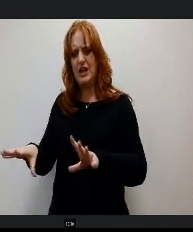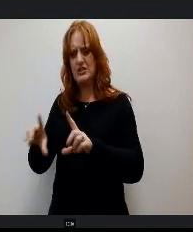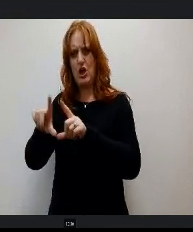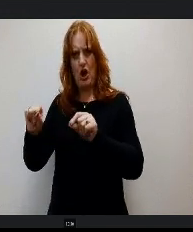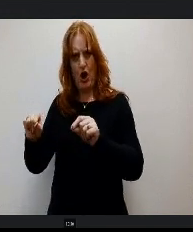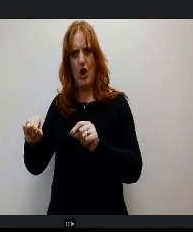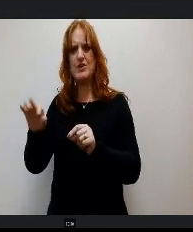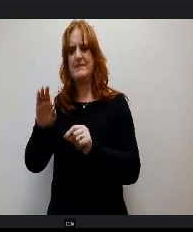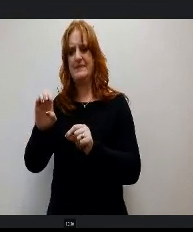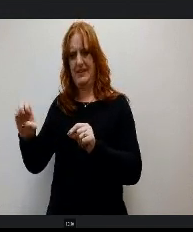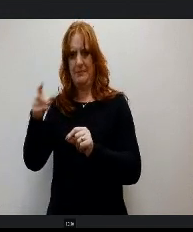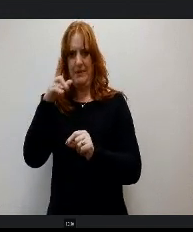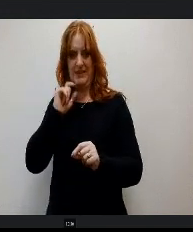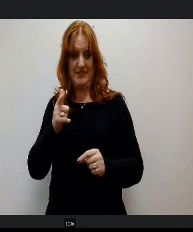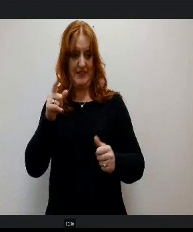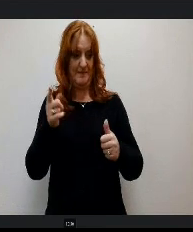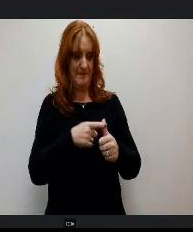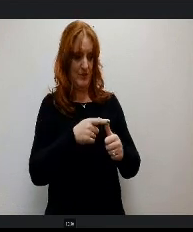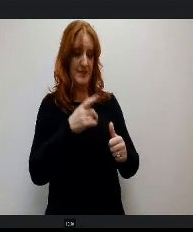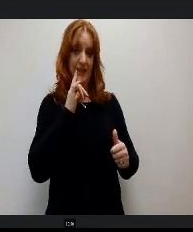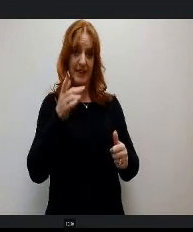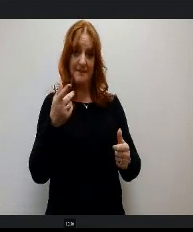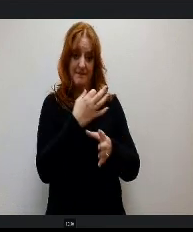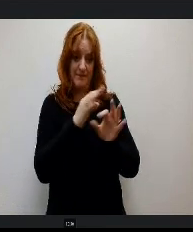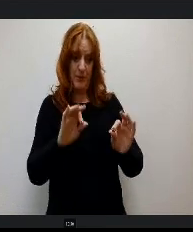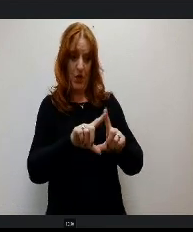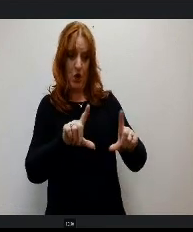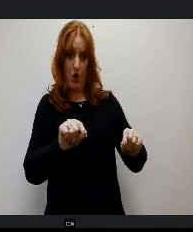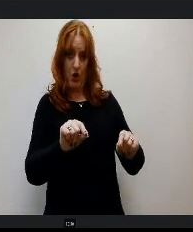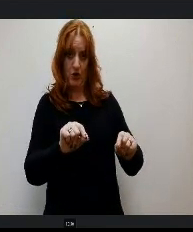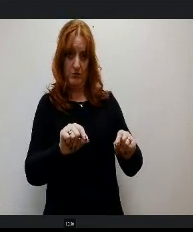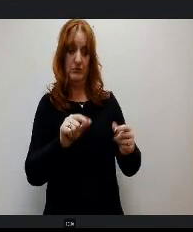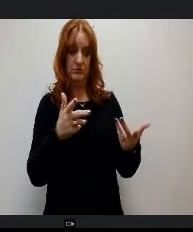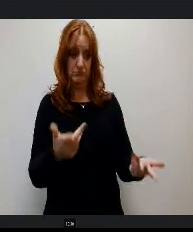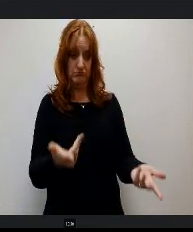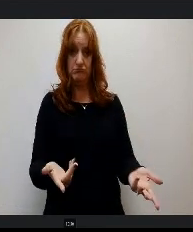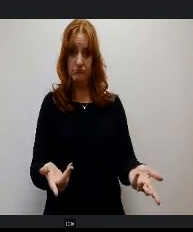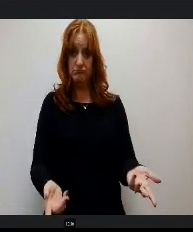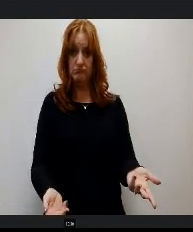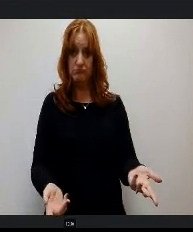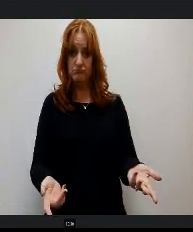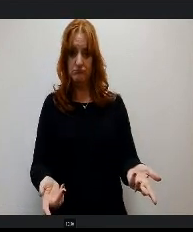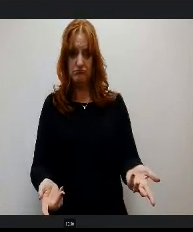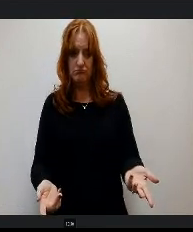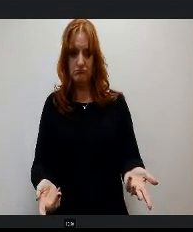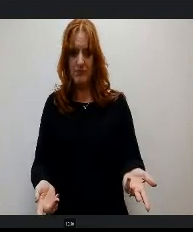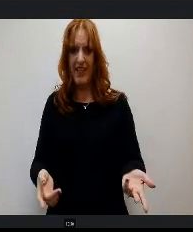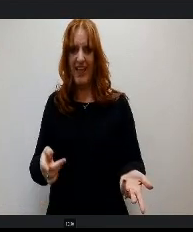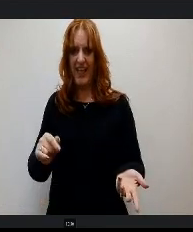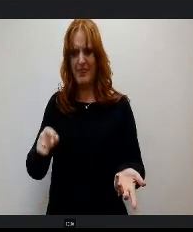first card is lost, so they get one freebie and is it charged to the student or the family